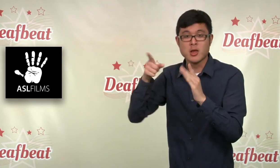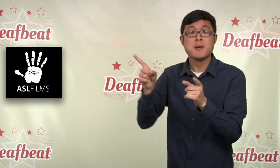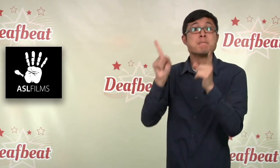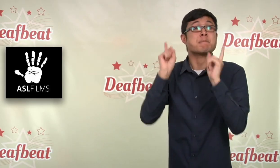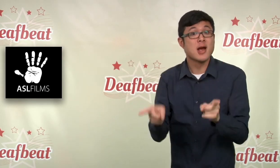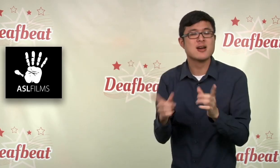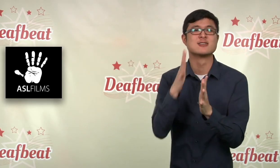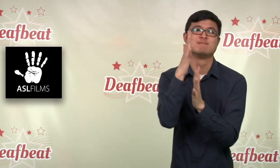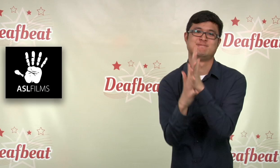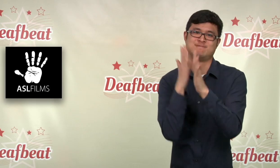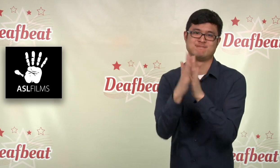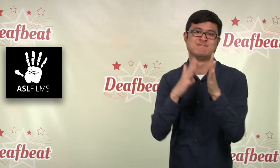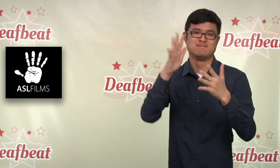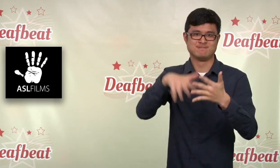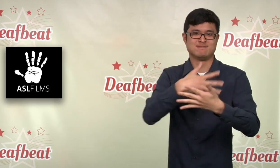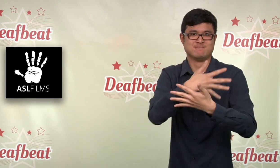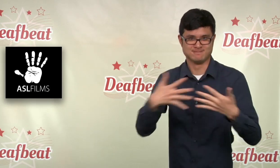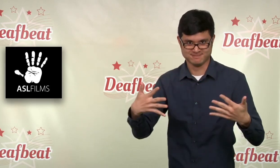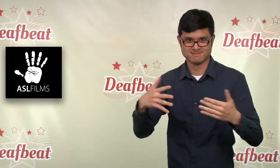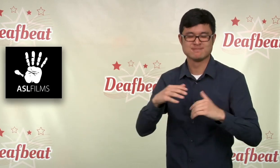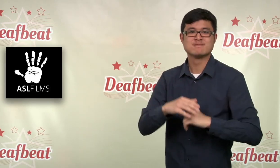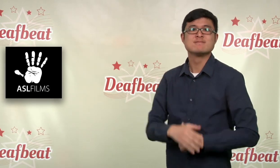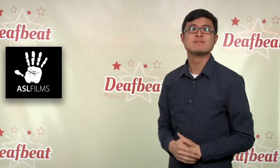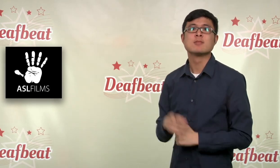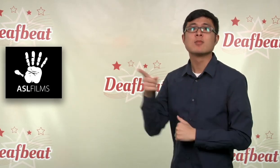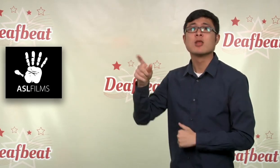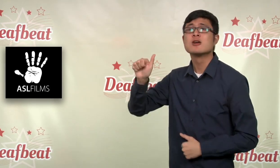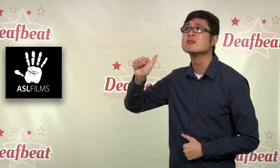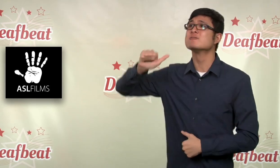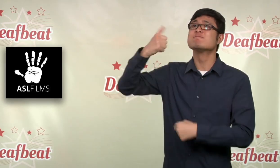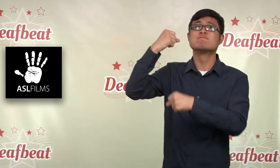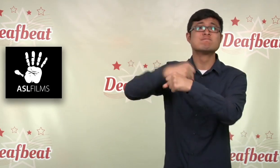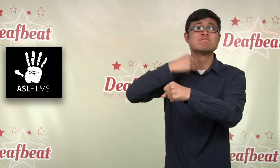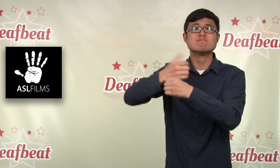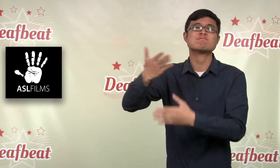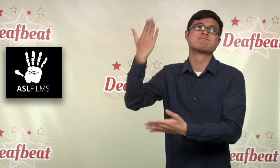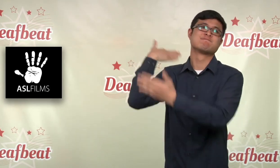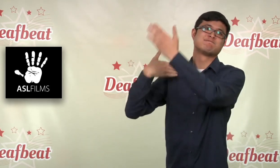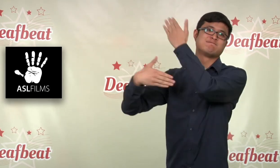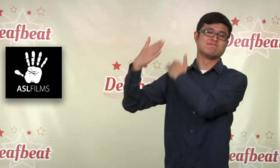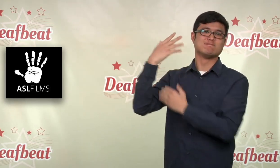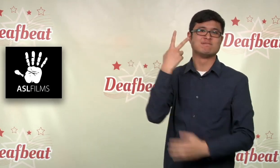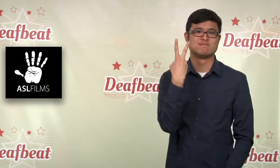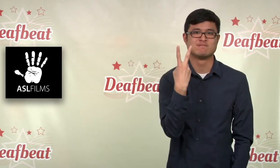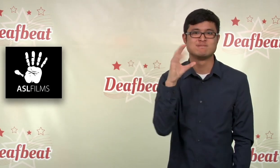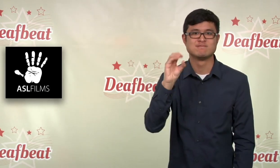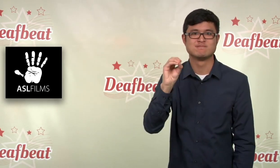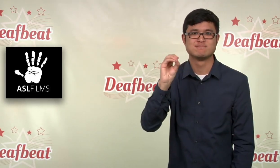was founded in 2005 by partners Mark Wood